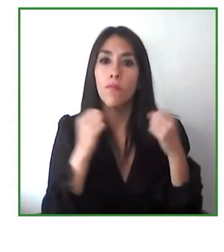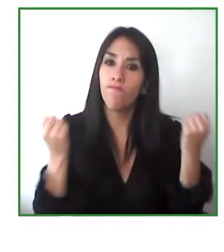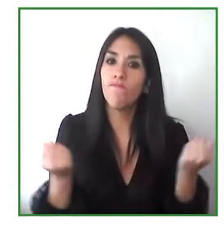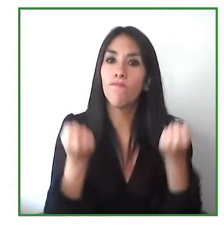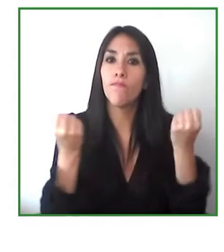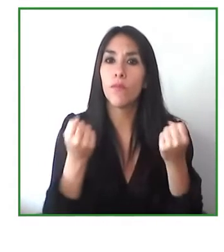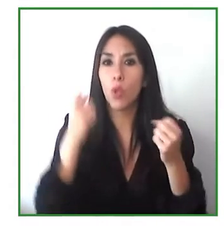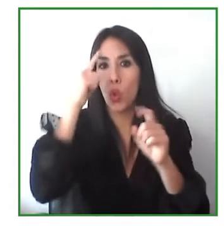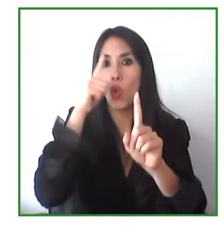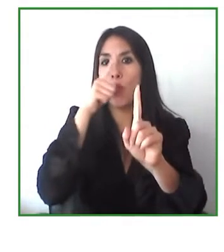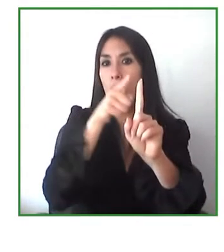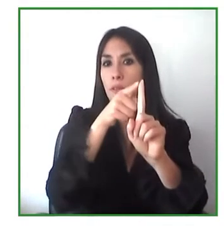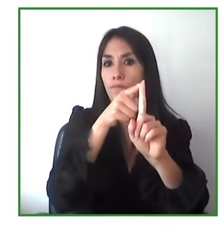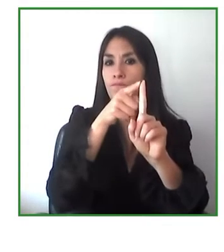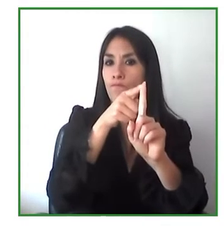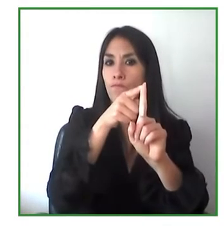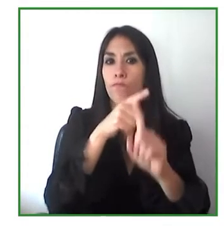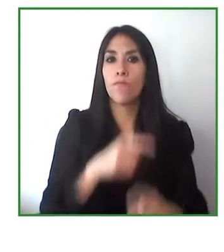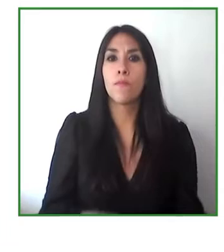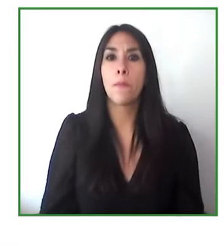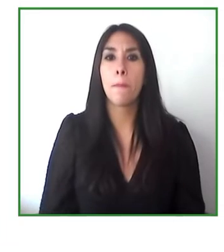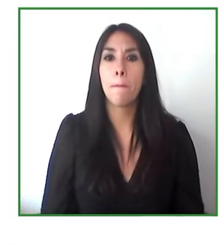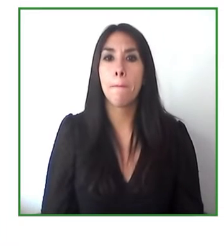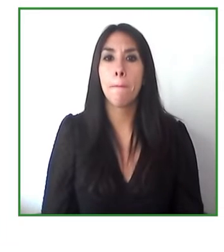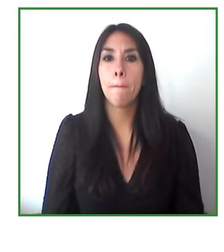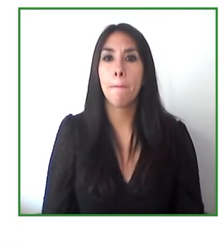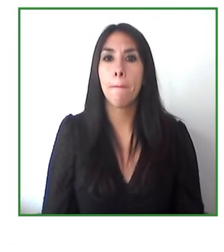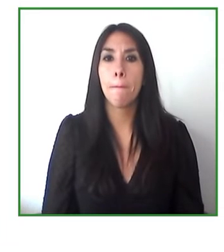of reaching a lot of people with a solution that improve their